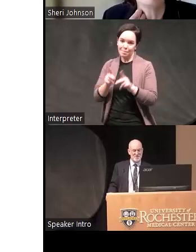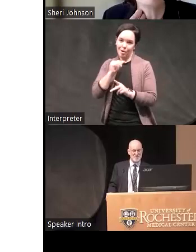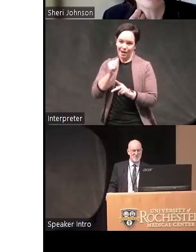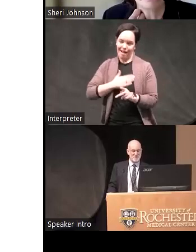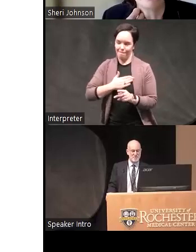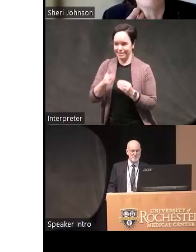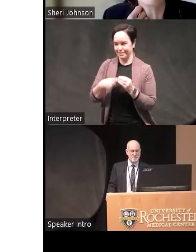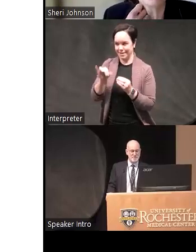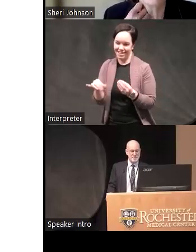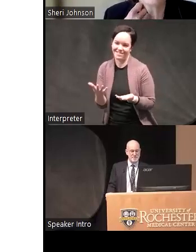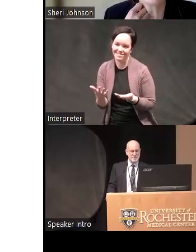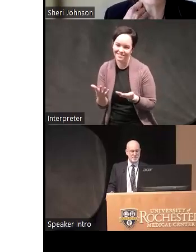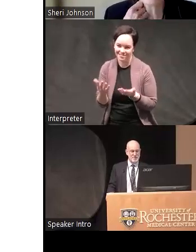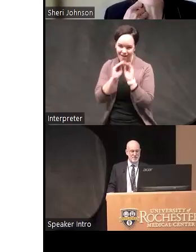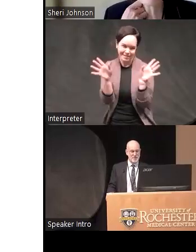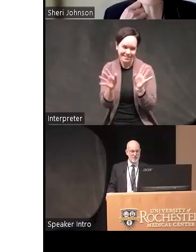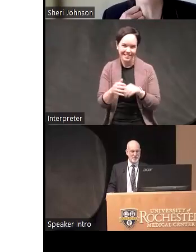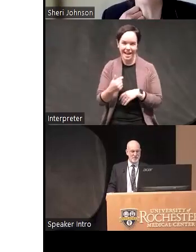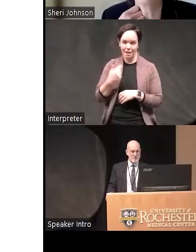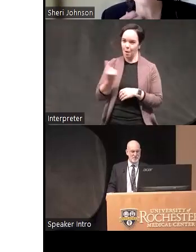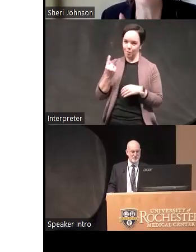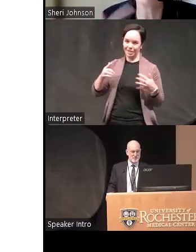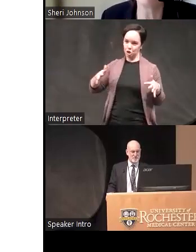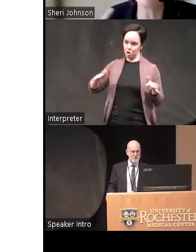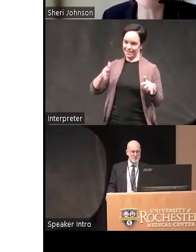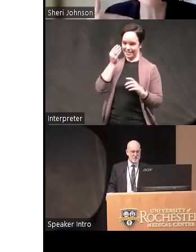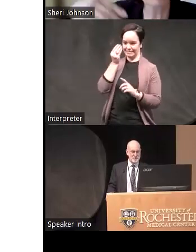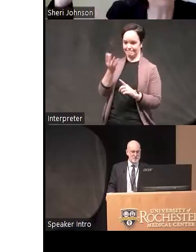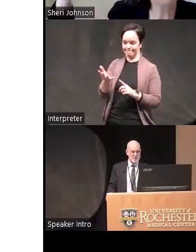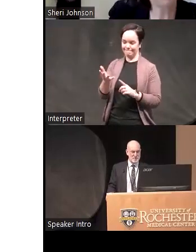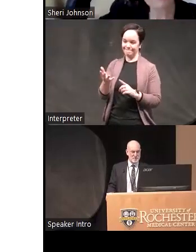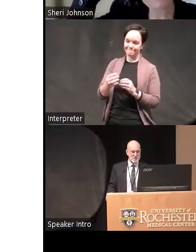um and I'm always nervous sort of giving the feedback about okay you're really high